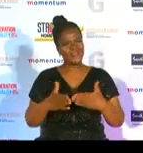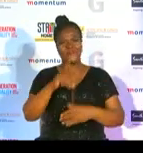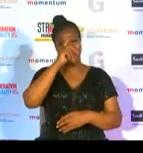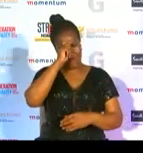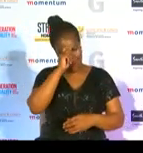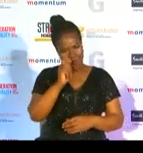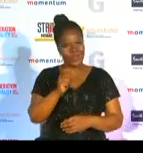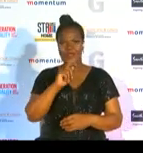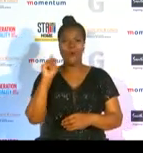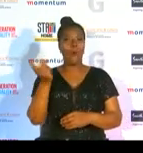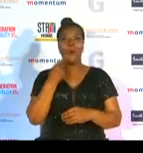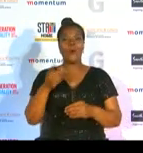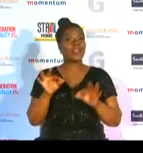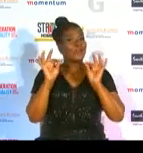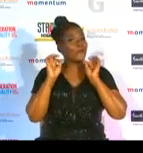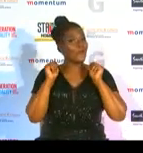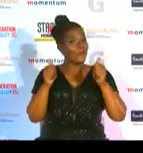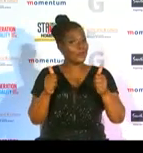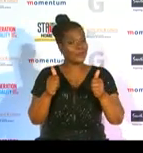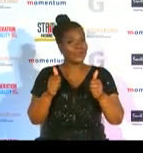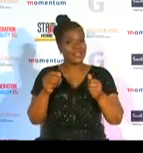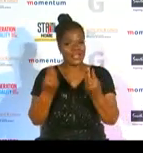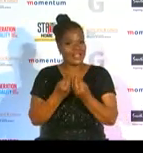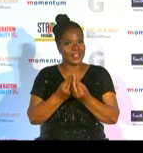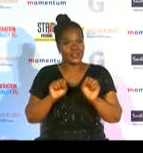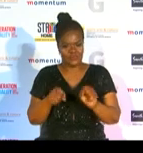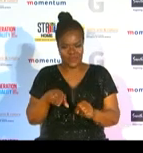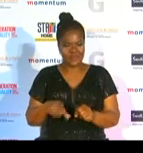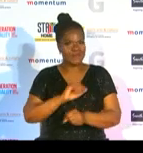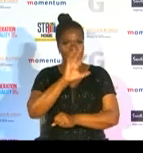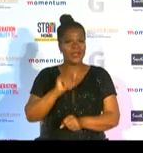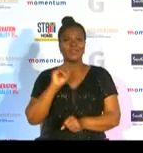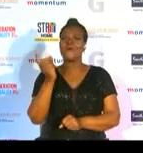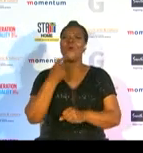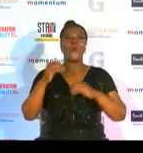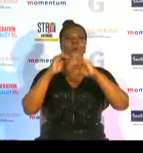great things they're doing in our country and all over the world i'm truly honored to